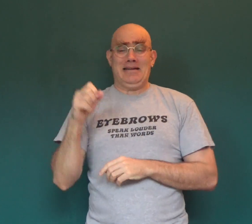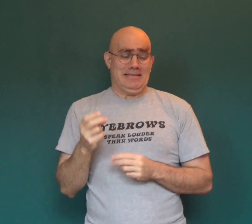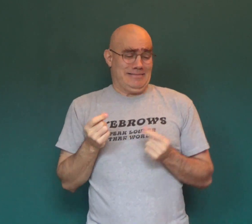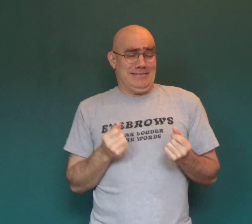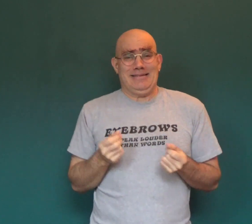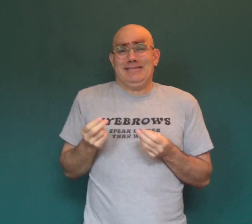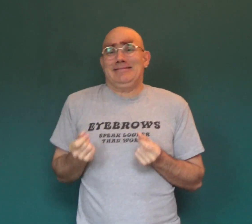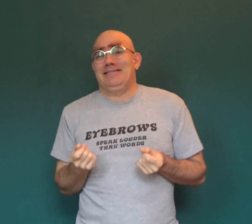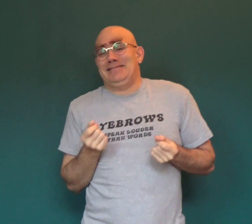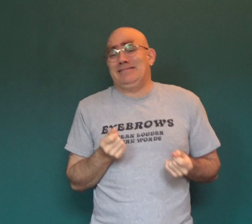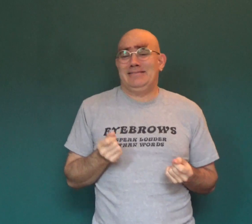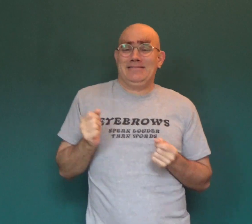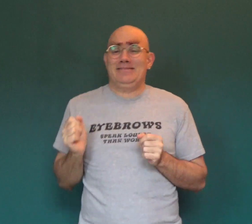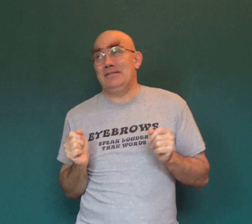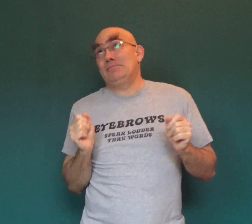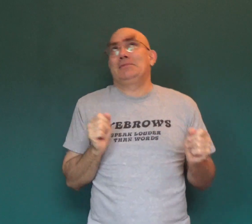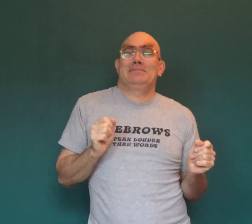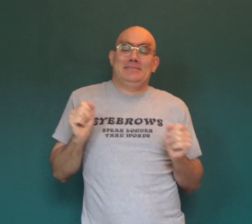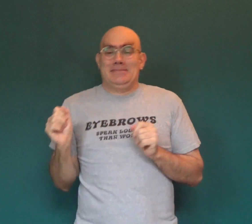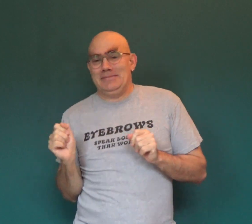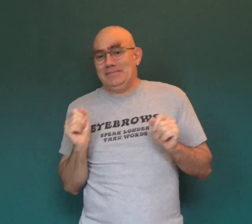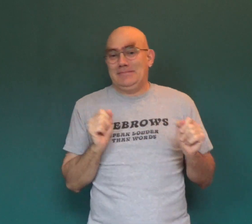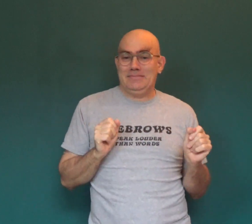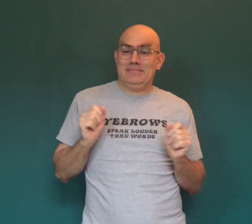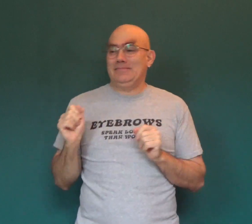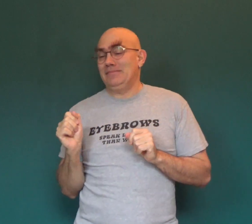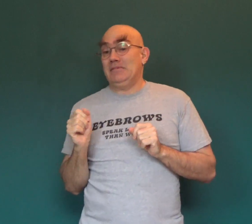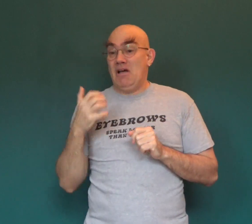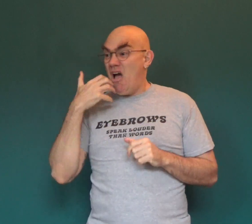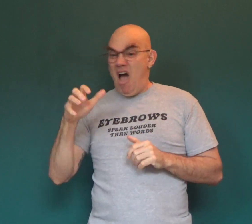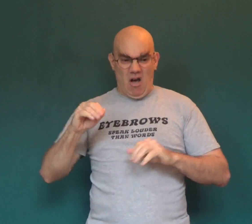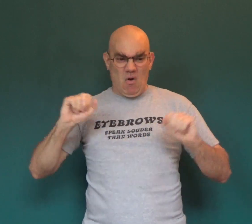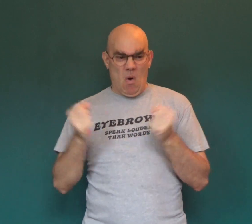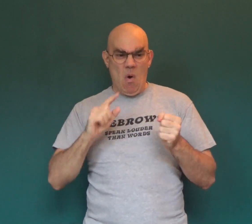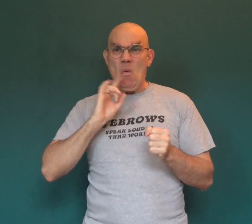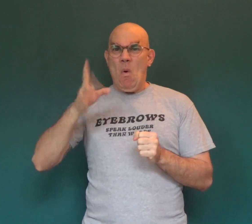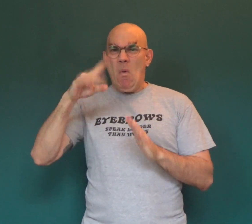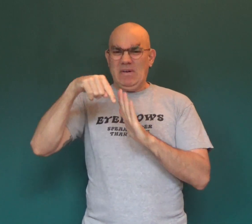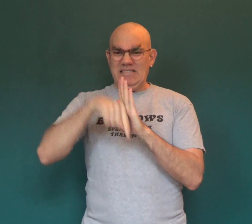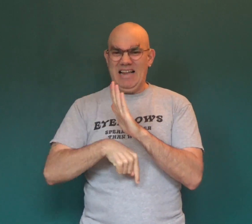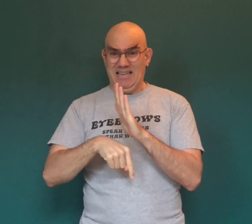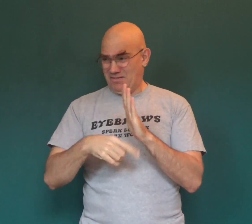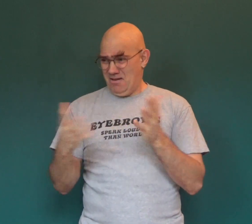Da da, da doo, ah bah bah bah bah bah boo The hot and the cold are both so intense